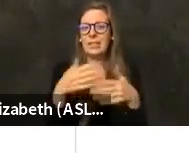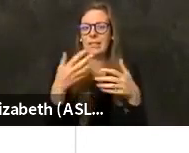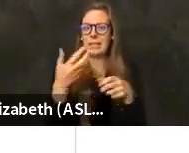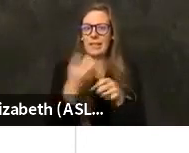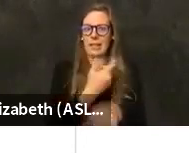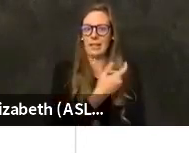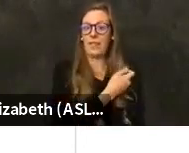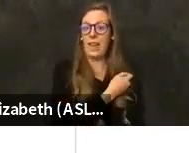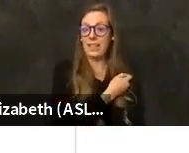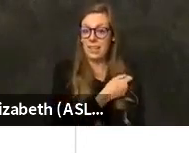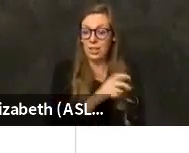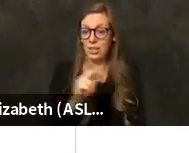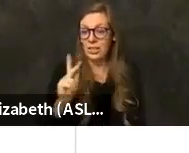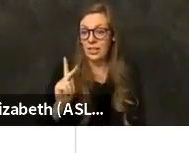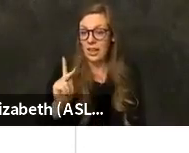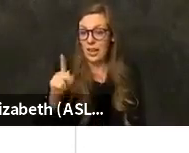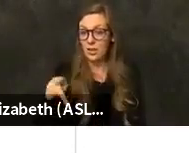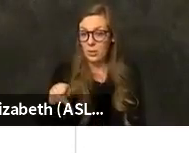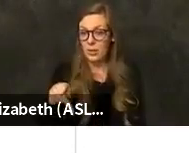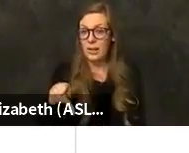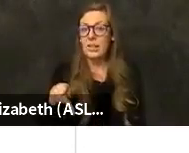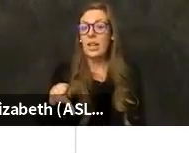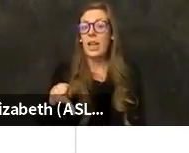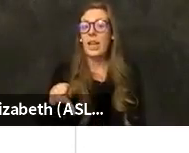Kaiser accounts for the largest majority